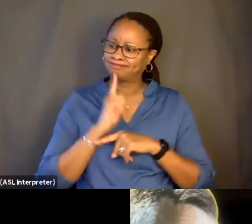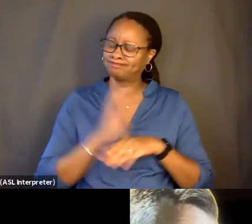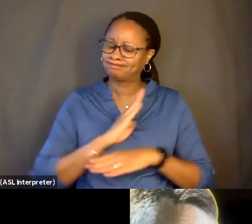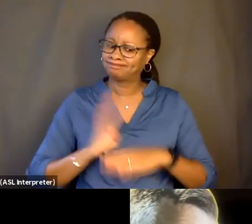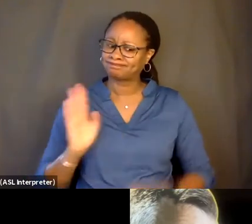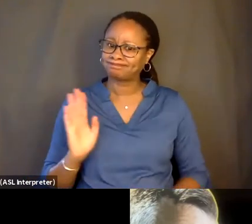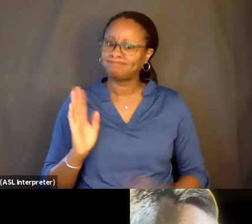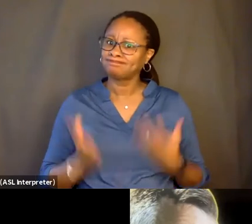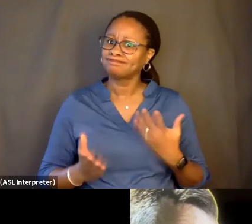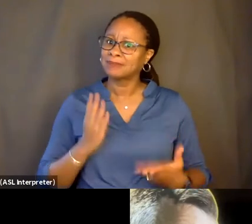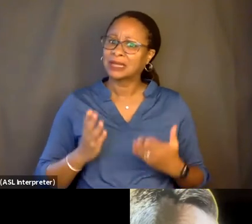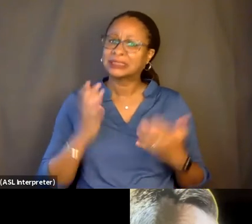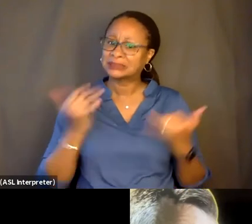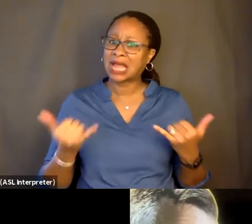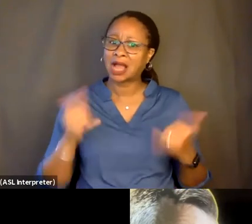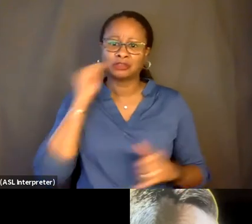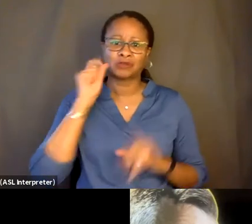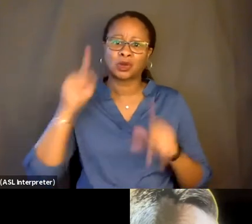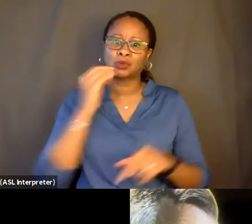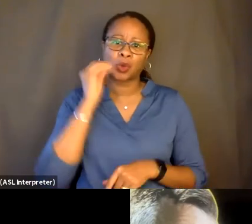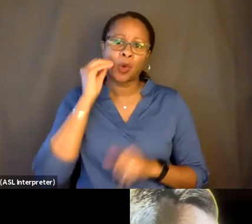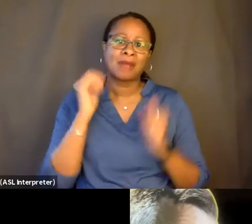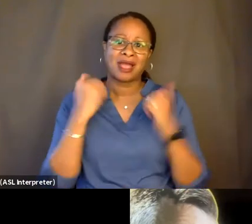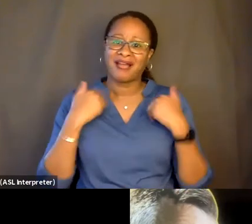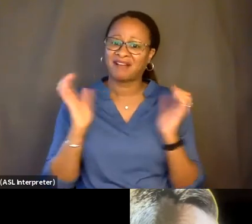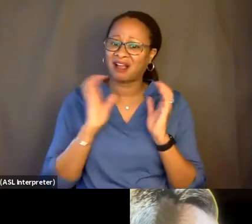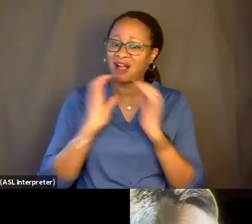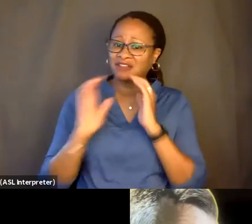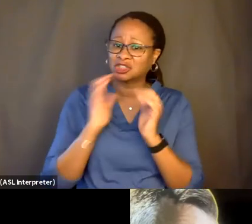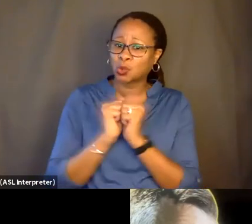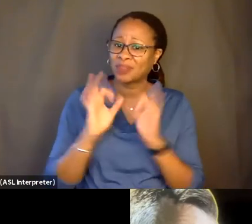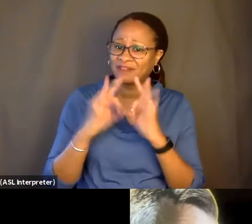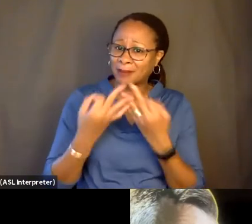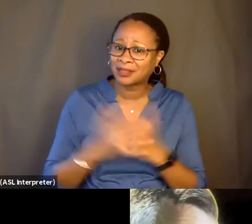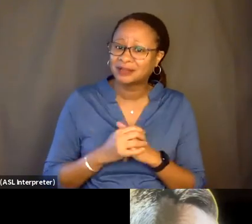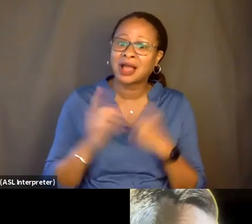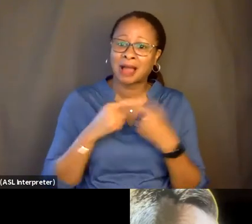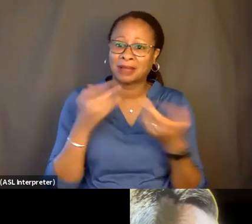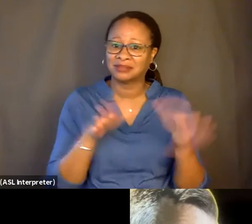maybe now Andrea goes home and has a conversation with her family about death.